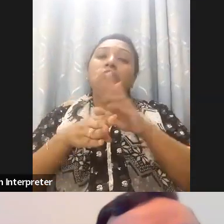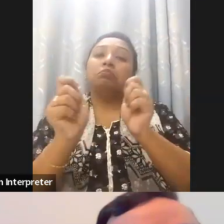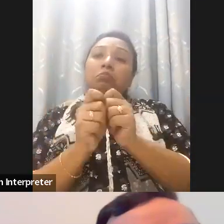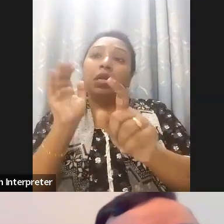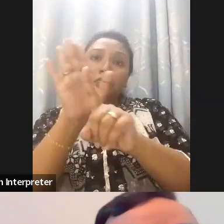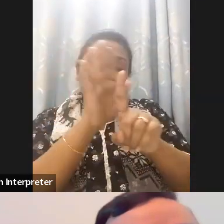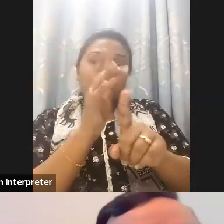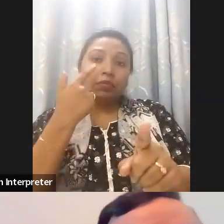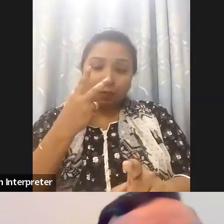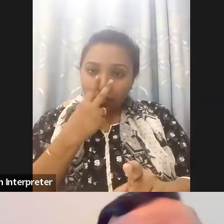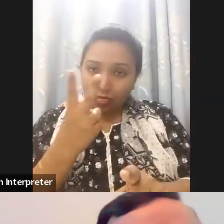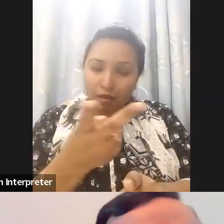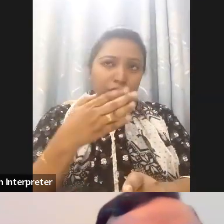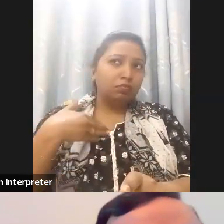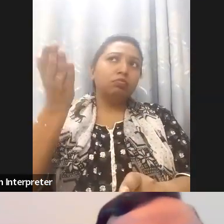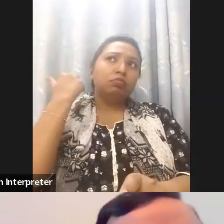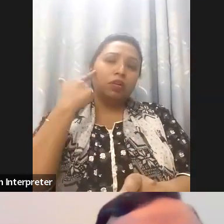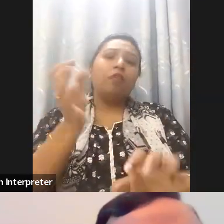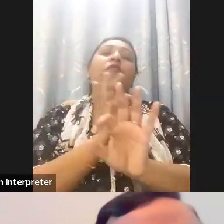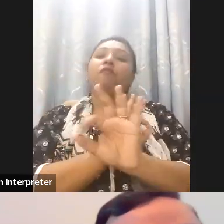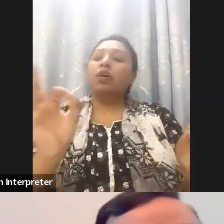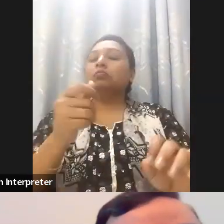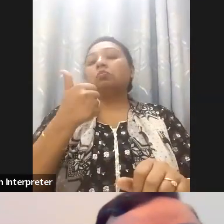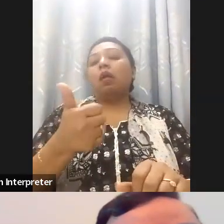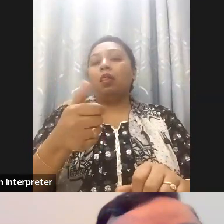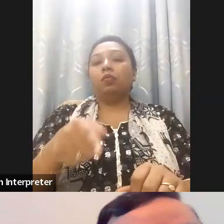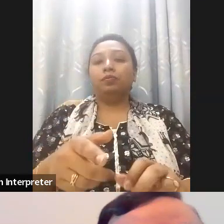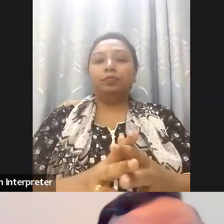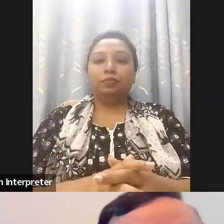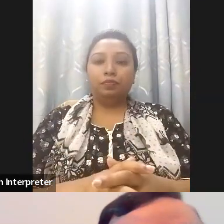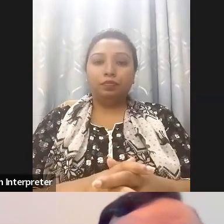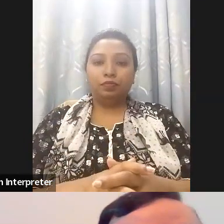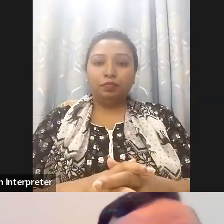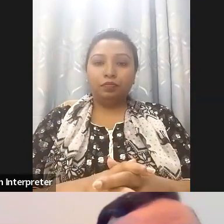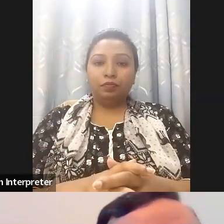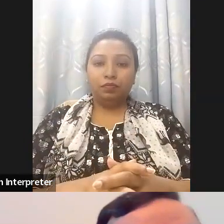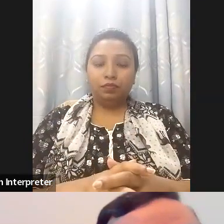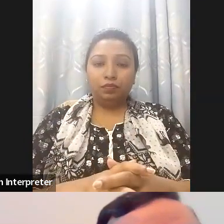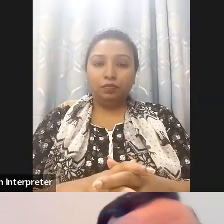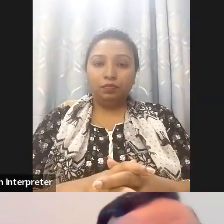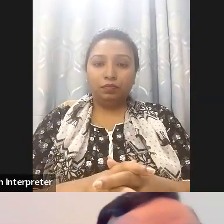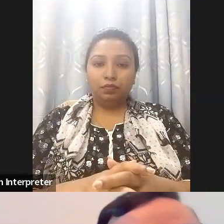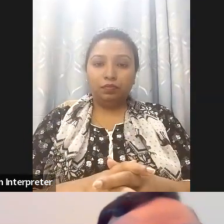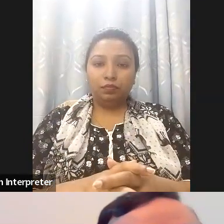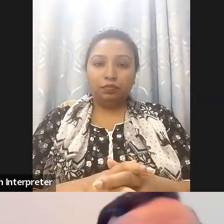and we definitely look forward to reflecting that through the upcoming new edition of DARE